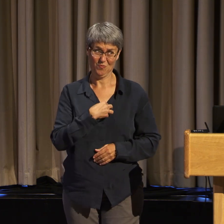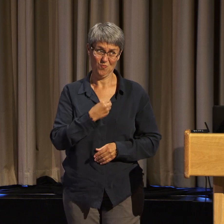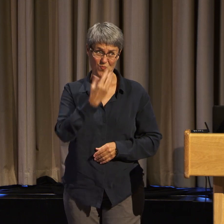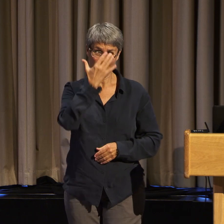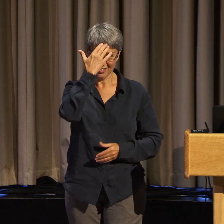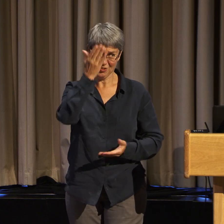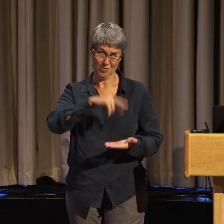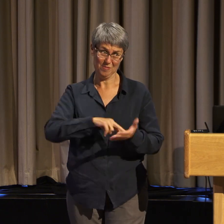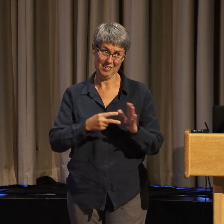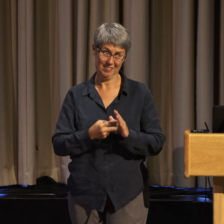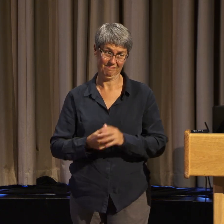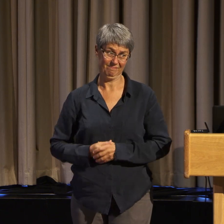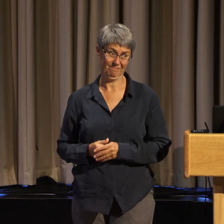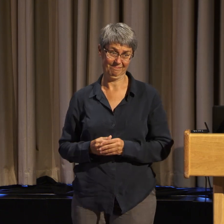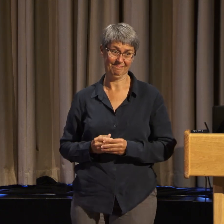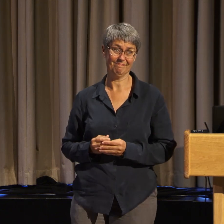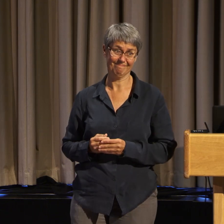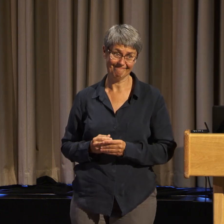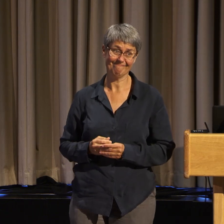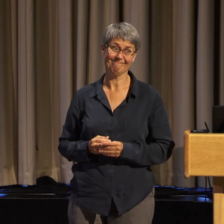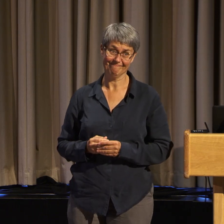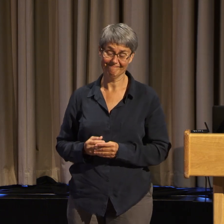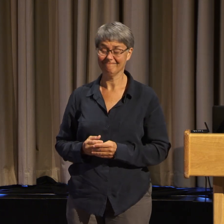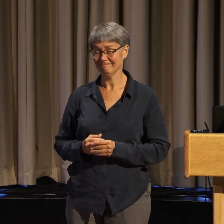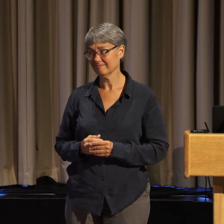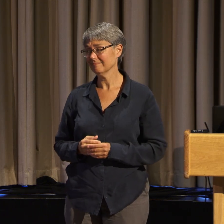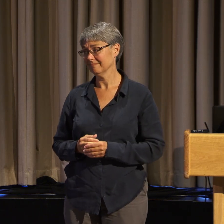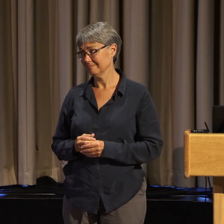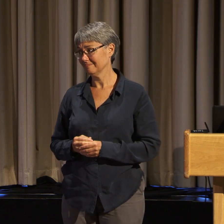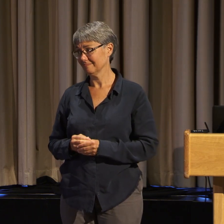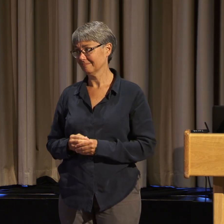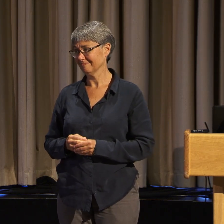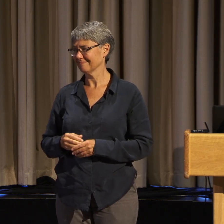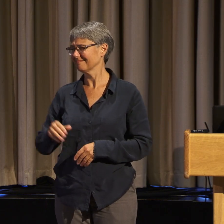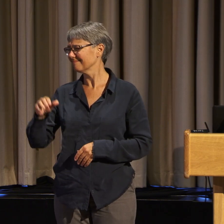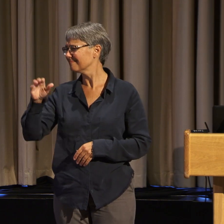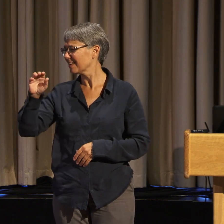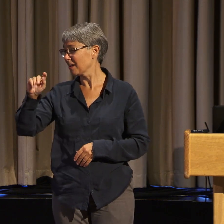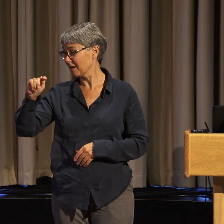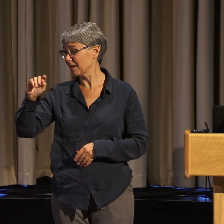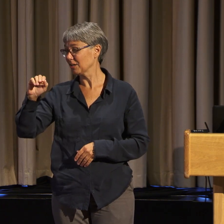OK? You know, tokenization? Yeah.